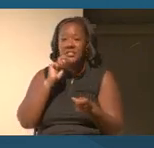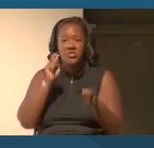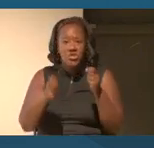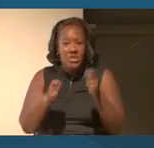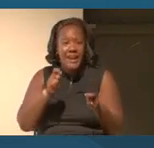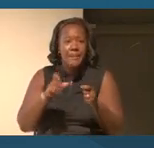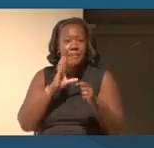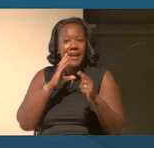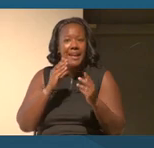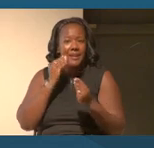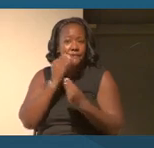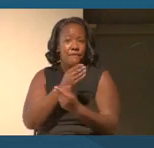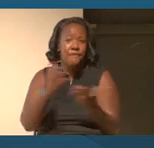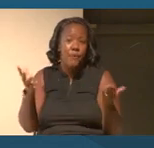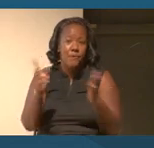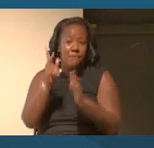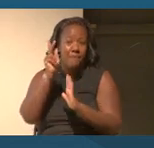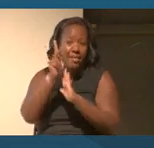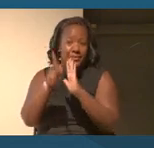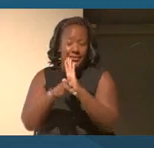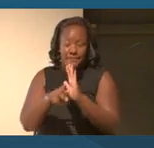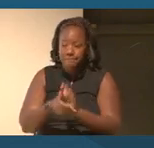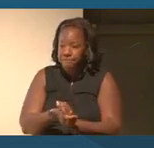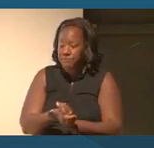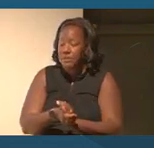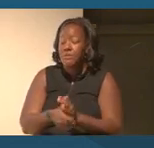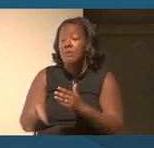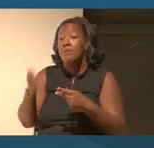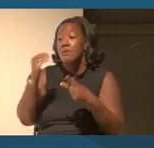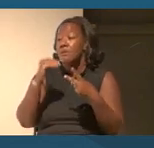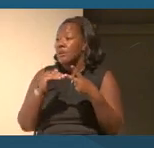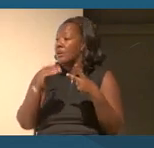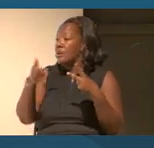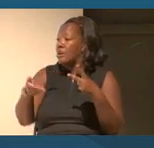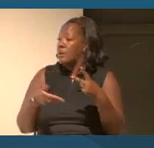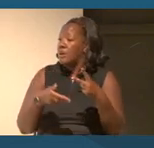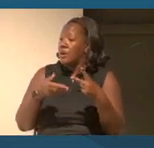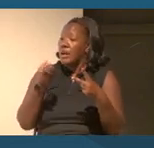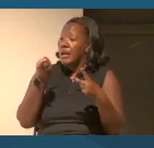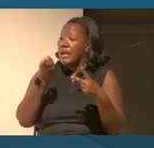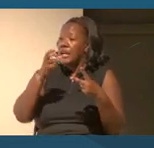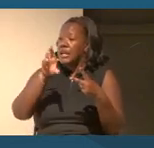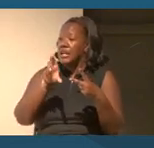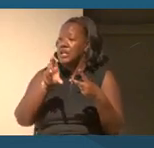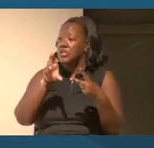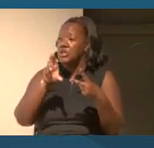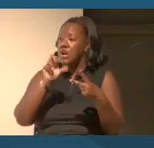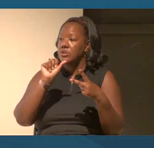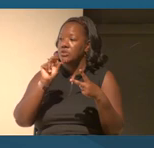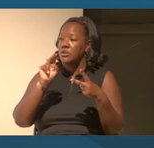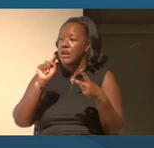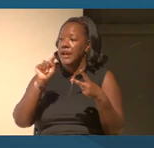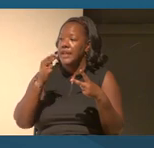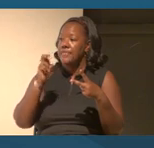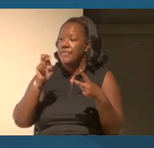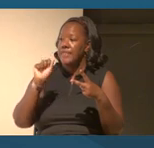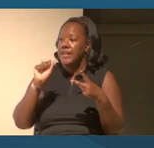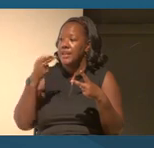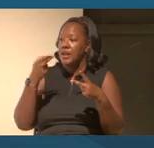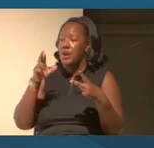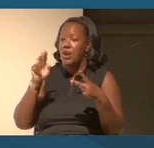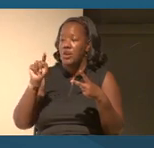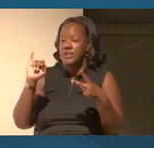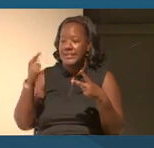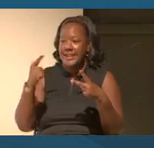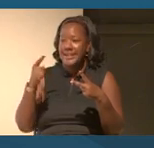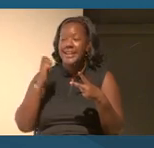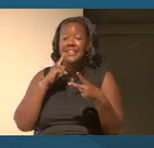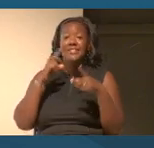I'm also pleased to welcome to the stage Dr Anthea Hartig who is our director of the American